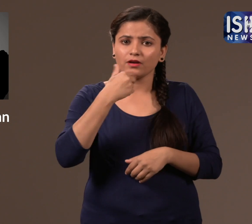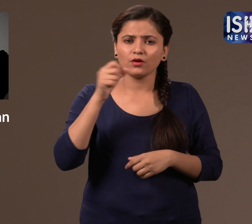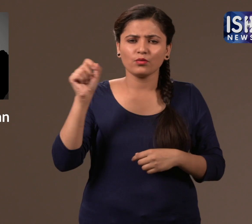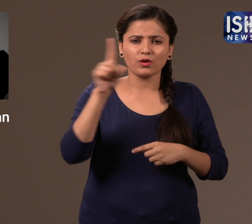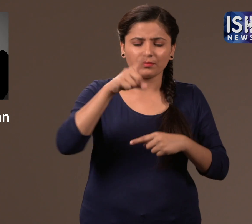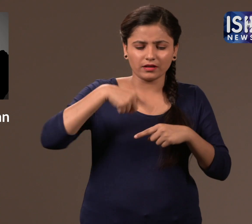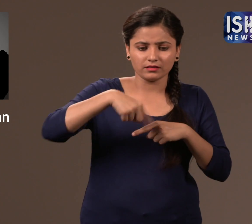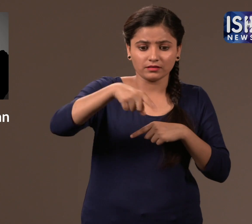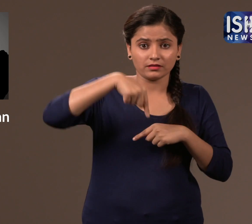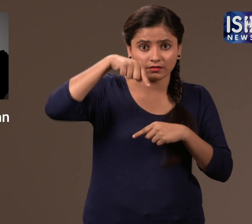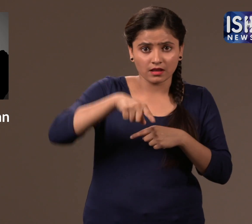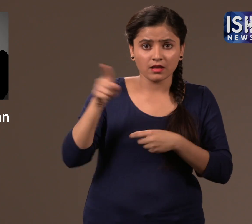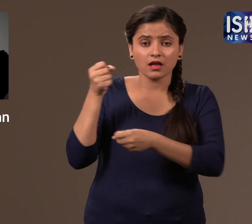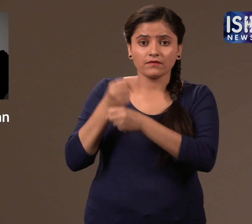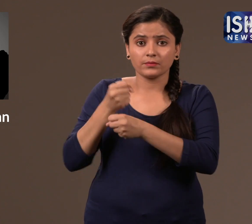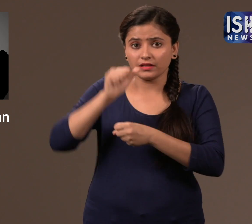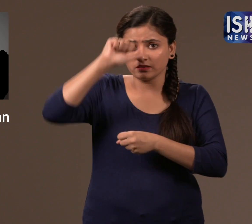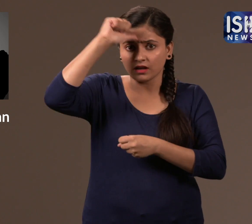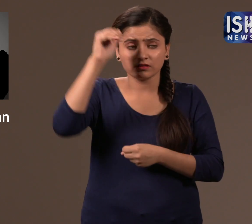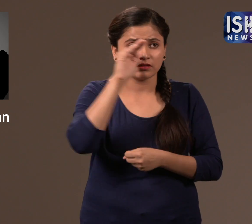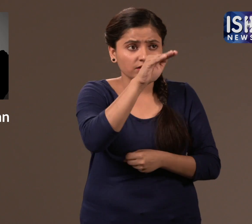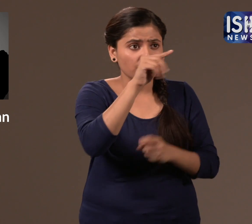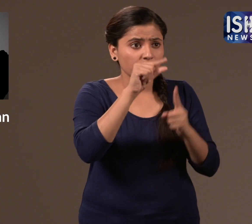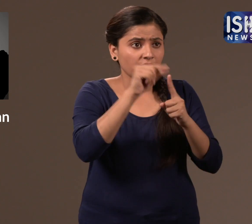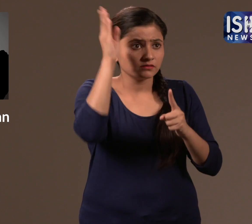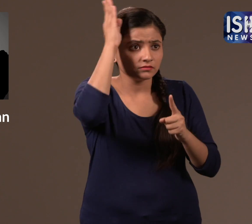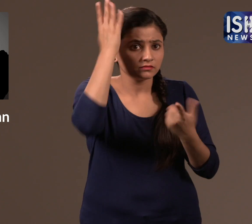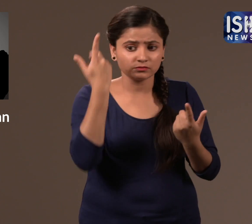Earlier this month, the Indian government asked the Pakistan